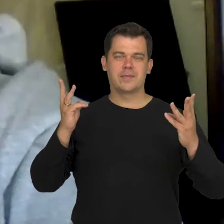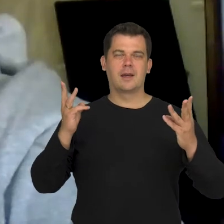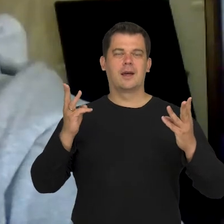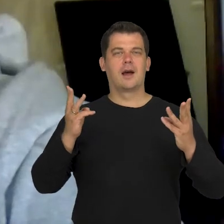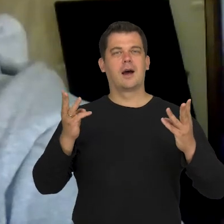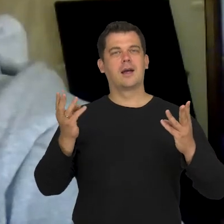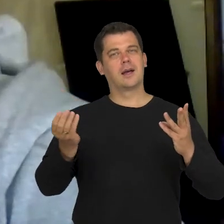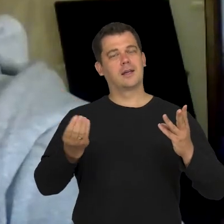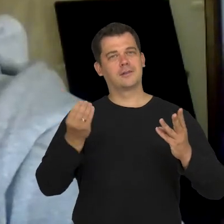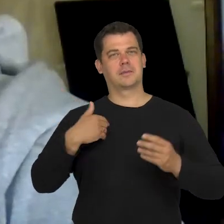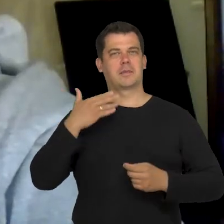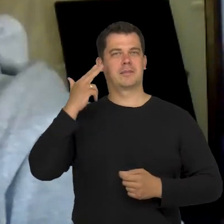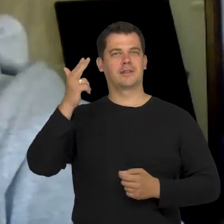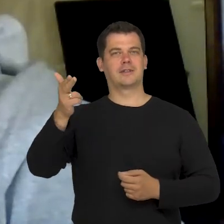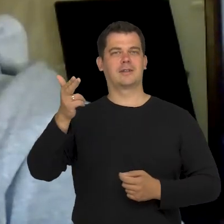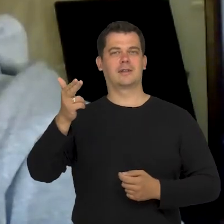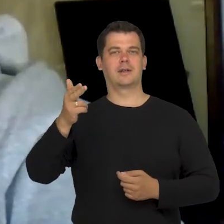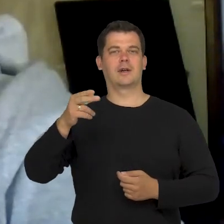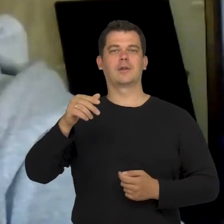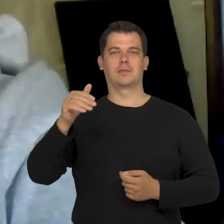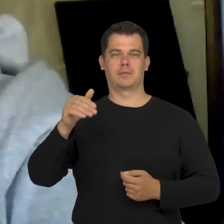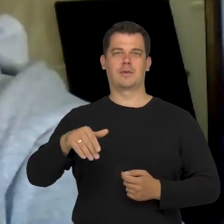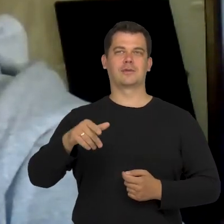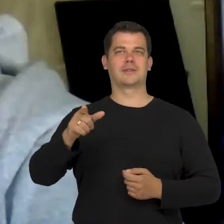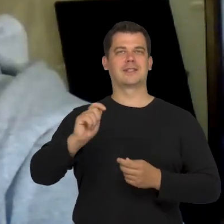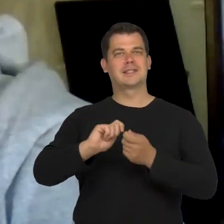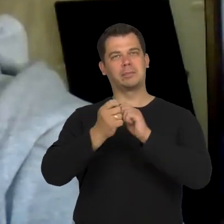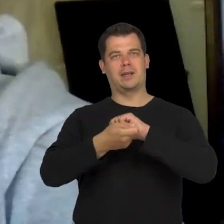I hope, that this will also change the theatre